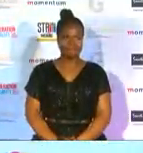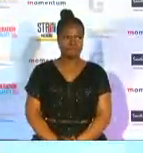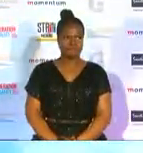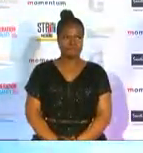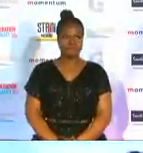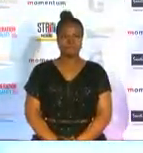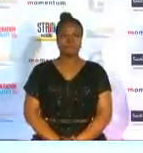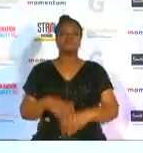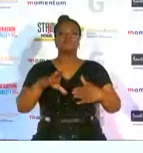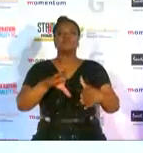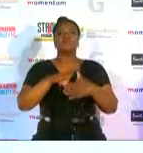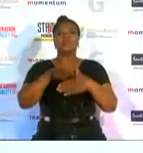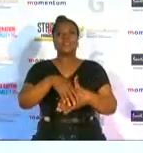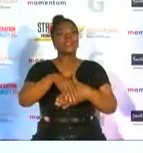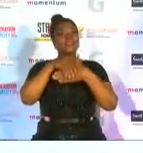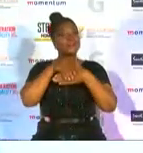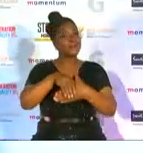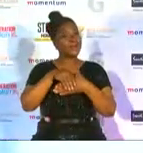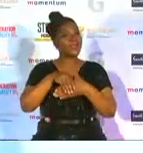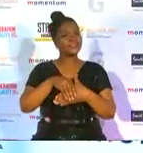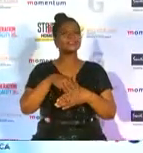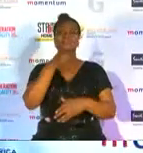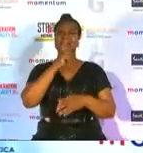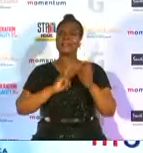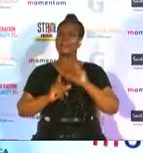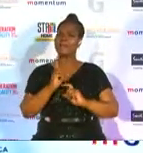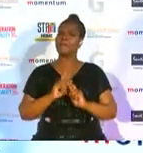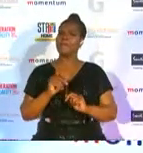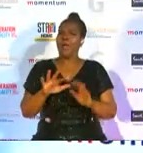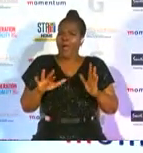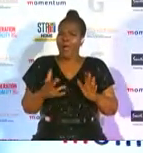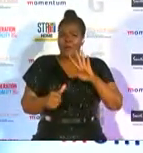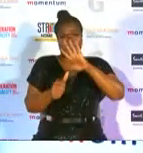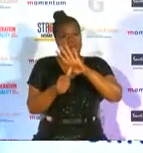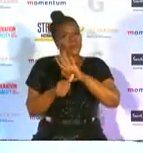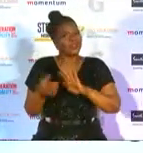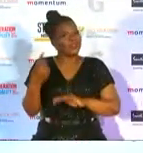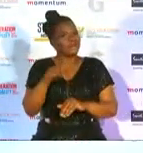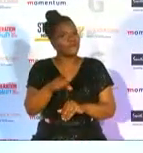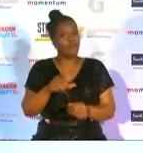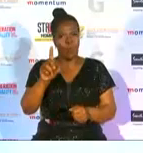congratulations on the award tell me how important is it for spa to really back up women and netball